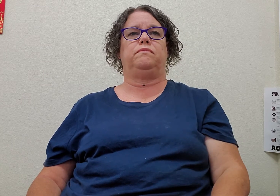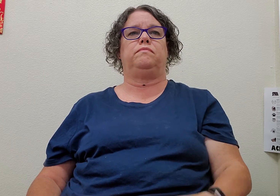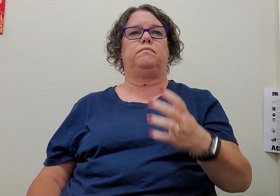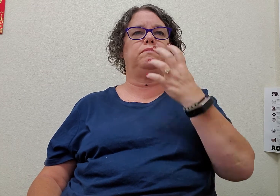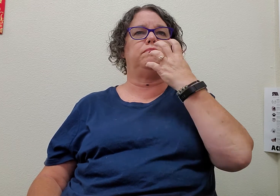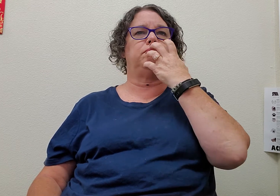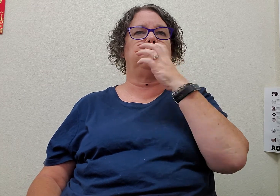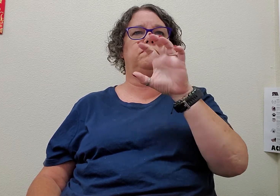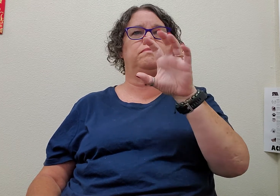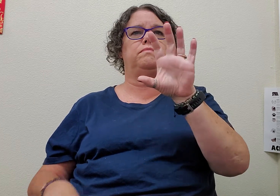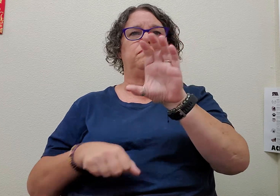hot chocolate